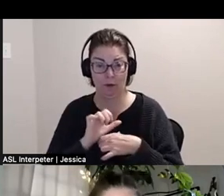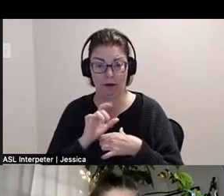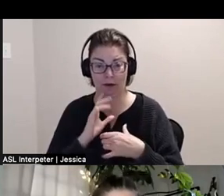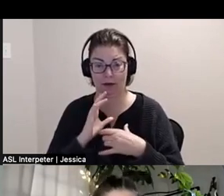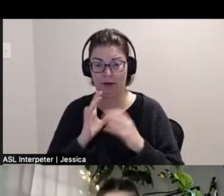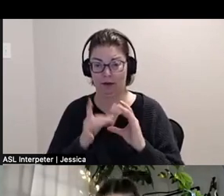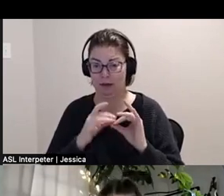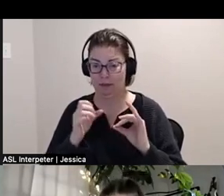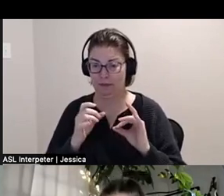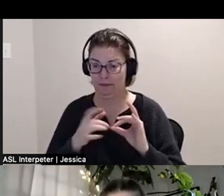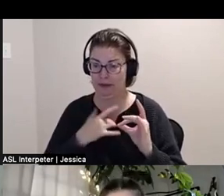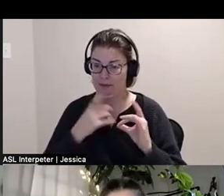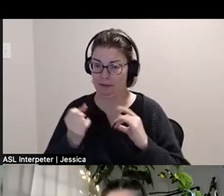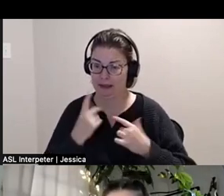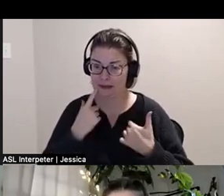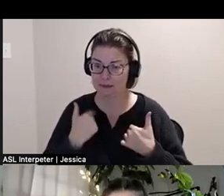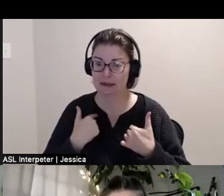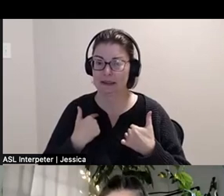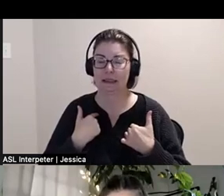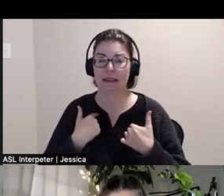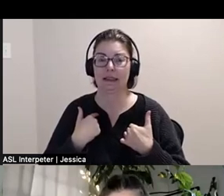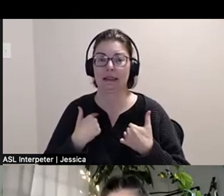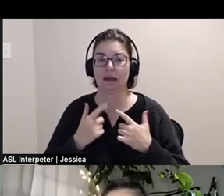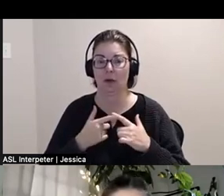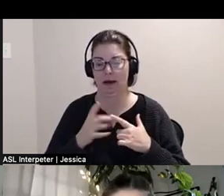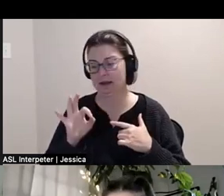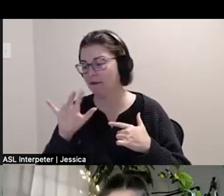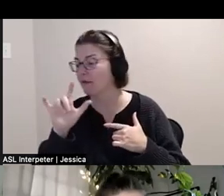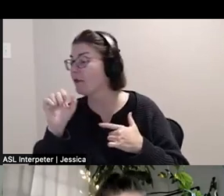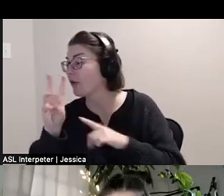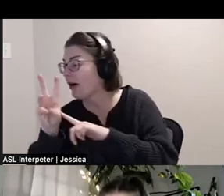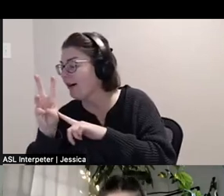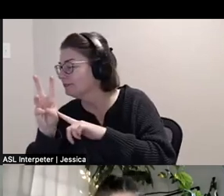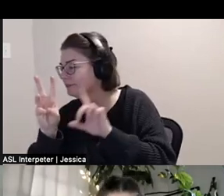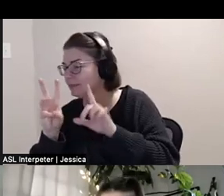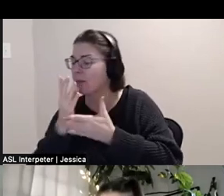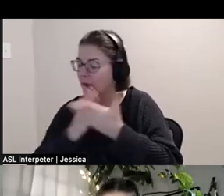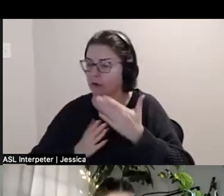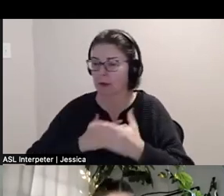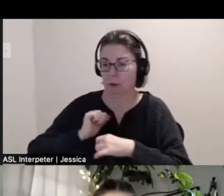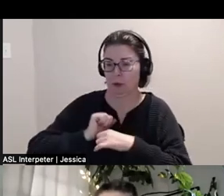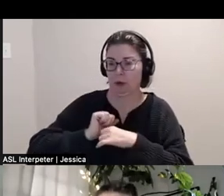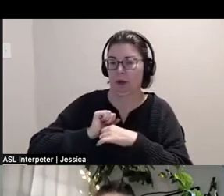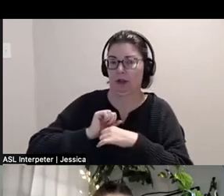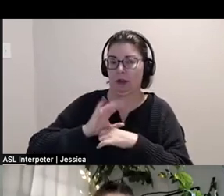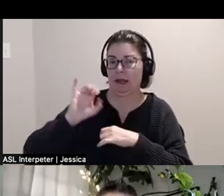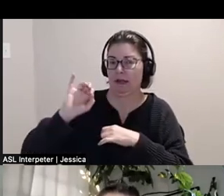and that when these flaws in my work, it's, it's part of it and to me that's like crip aesthetics, fully coming through,